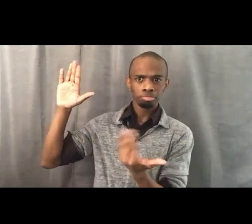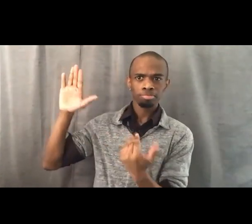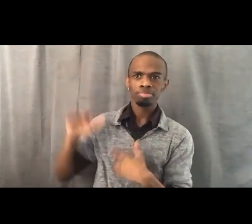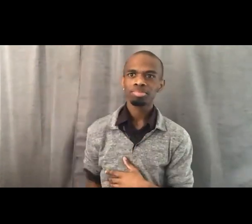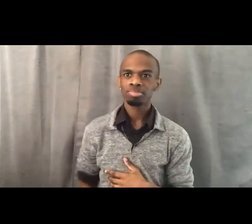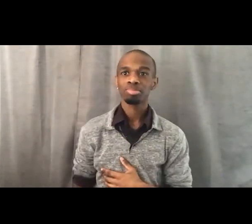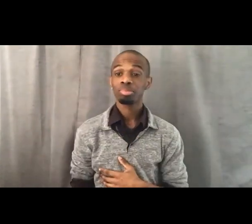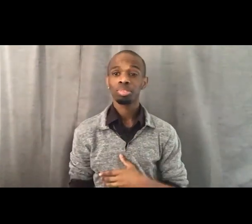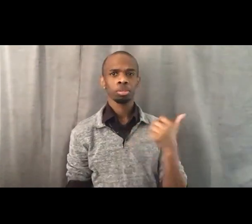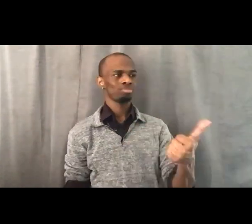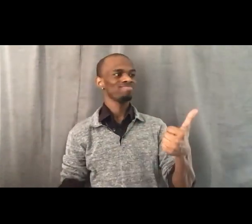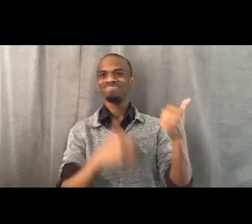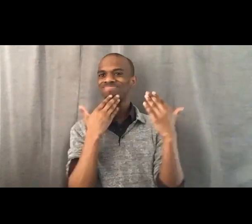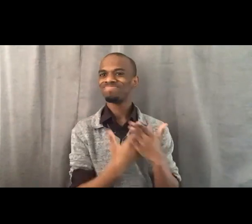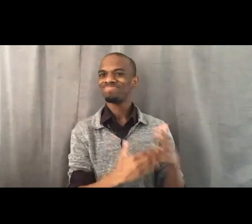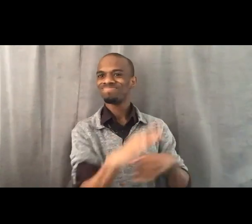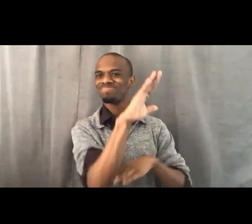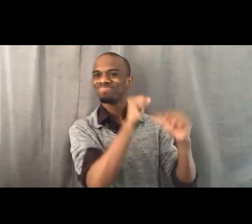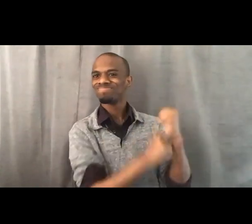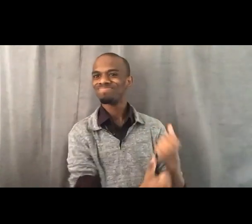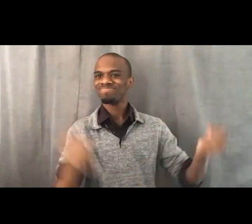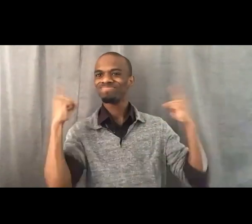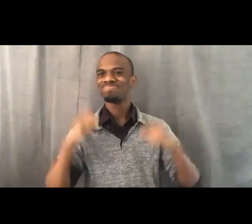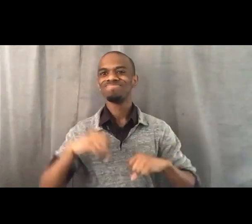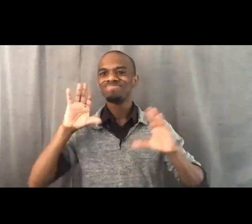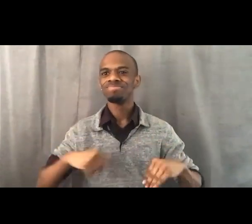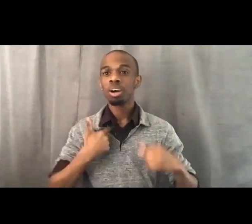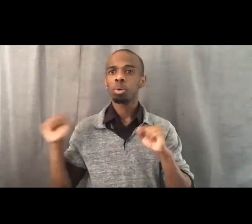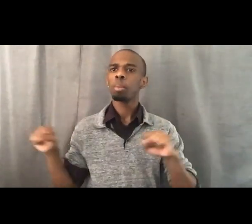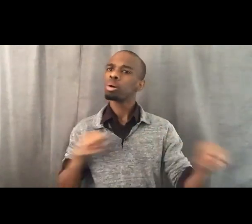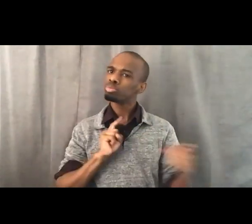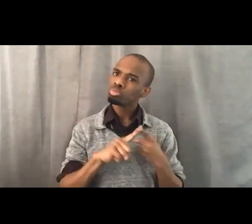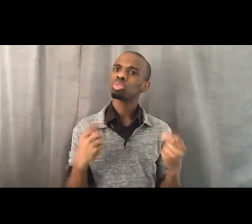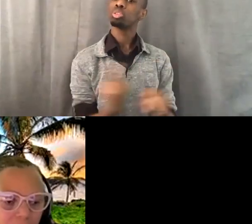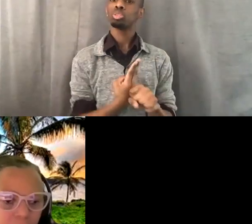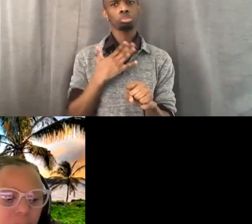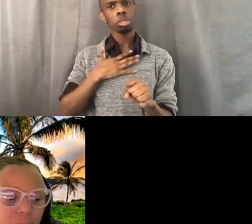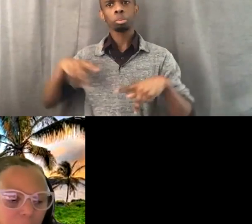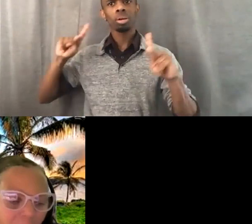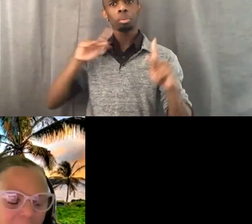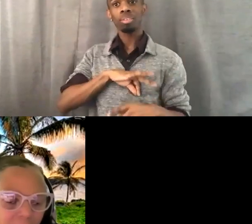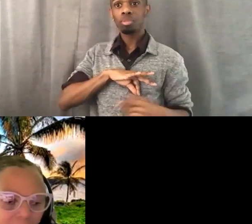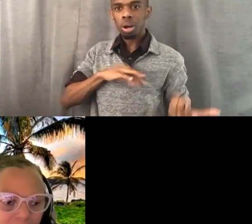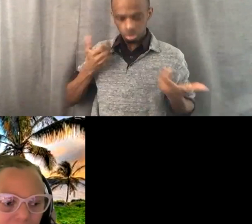[Denise] Good afternoon, everybody. I was able to use my privilege as a teacher to help two students pass the class,